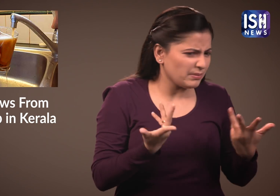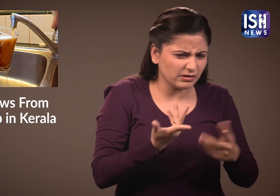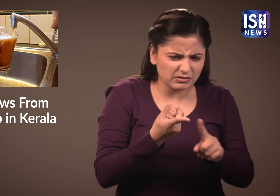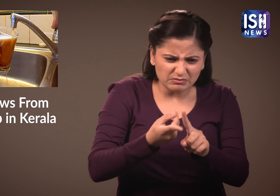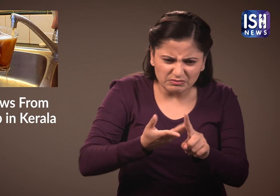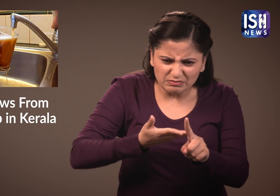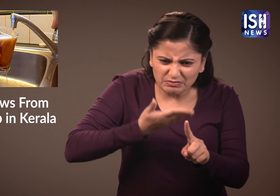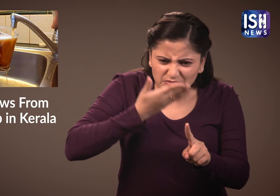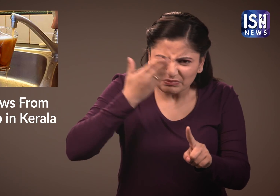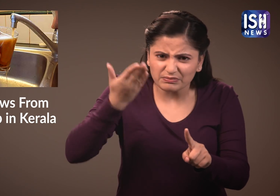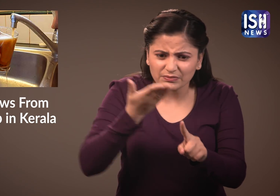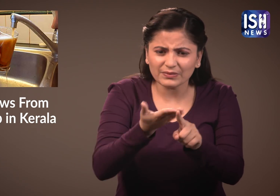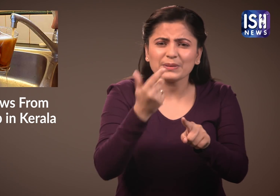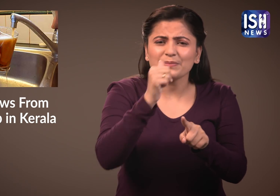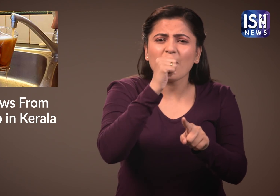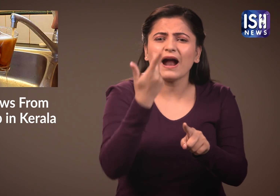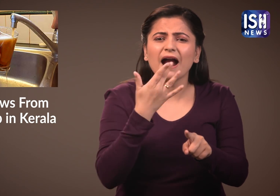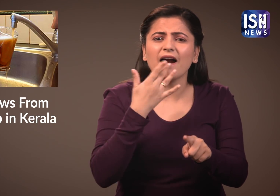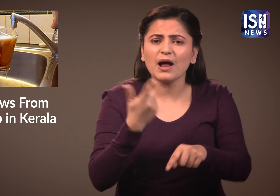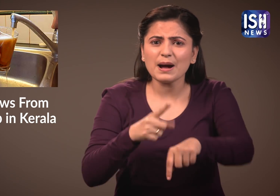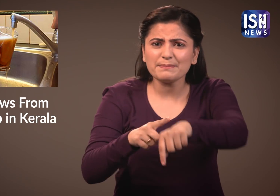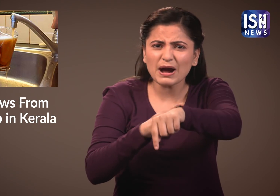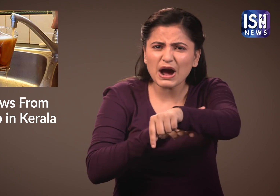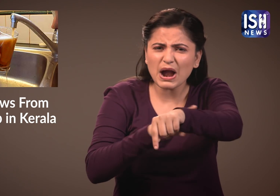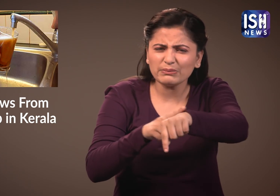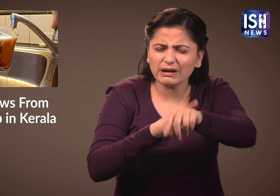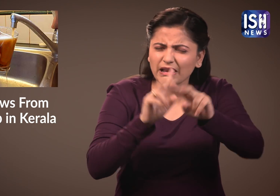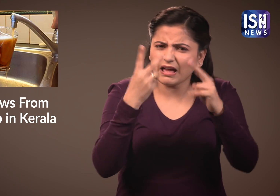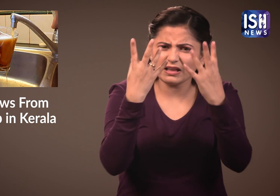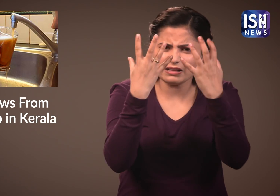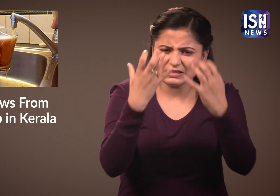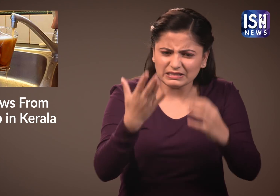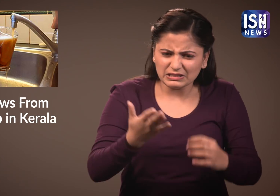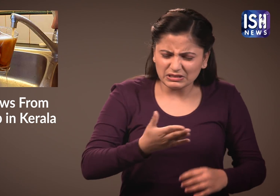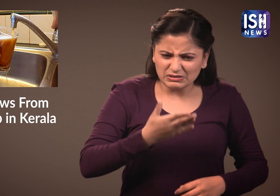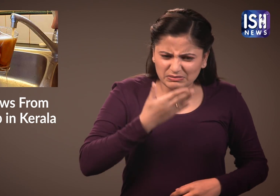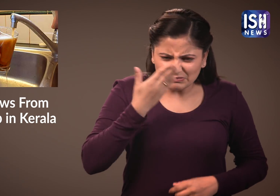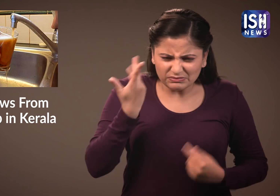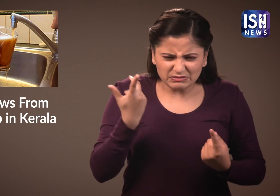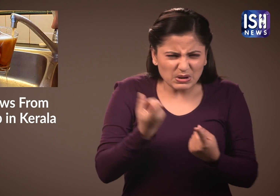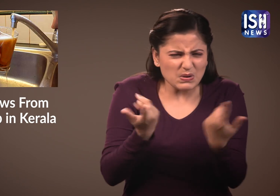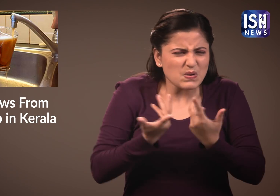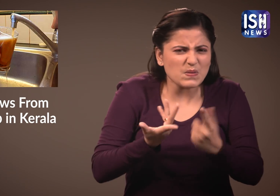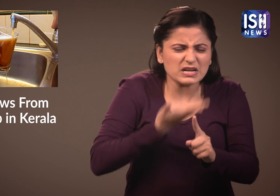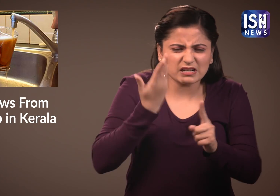The water was a dirty brown colour and the smell was very strong.